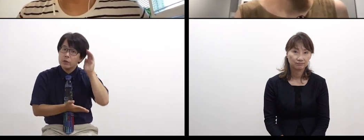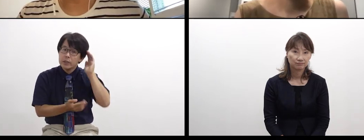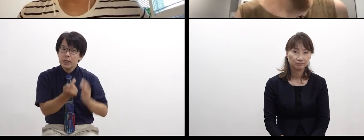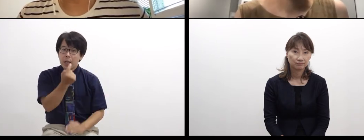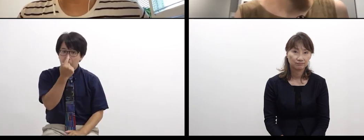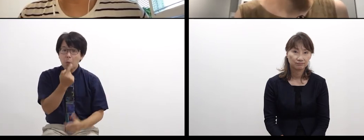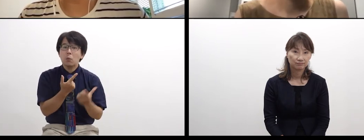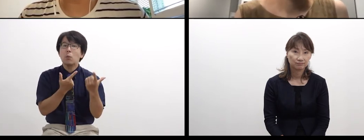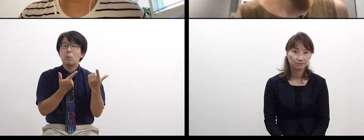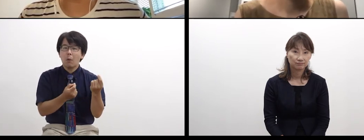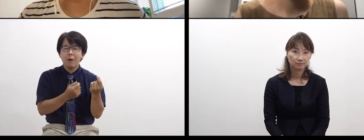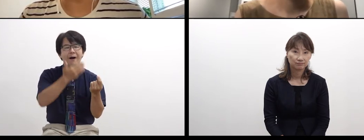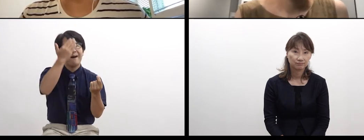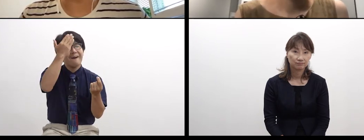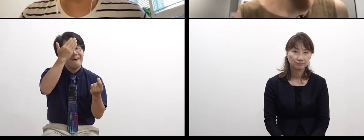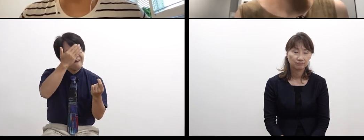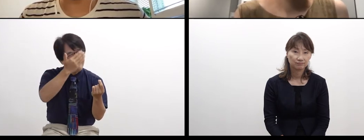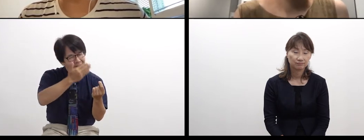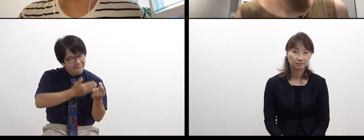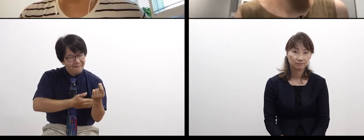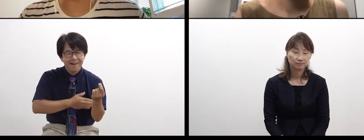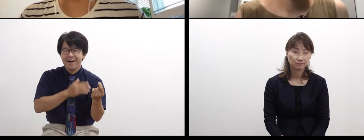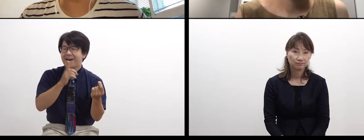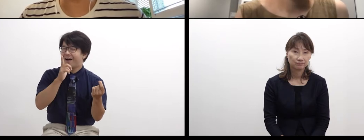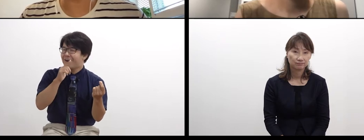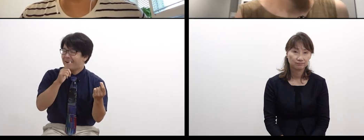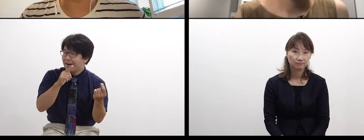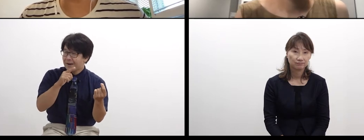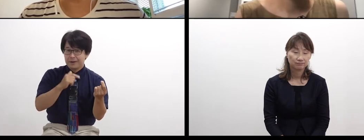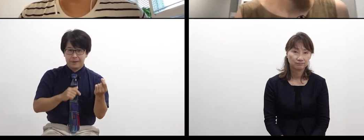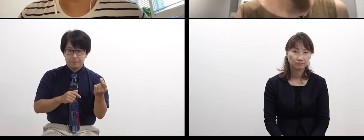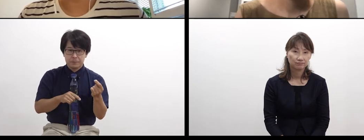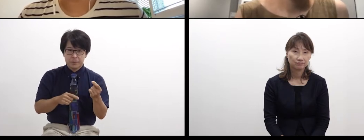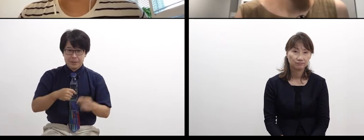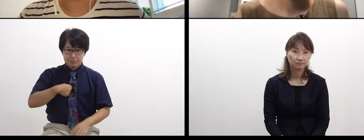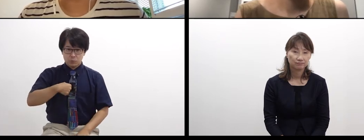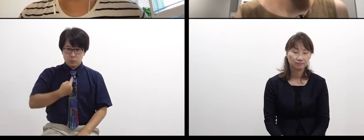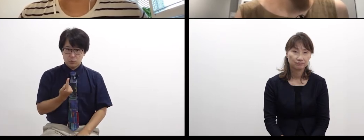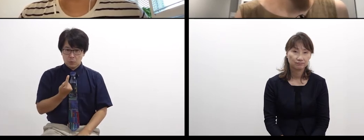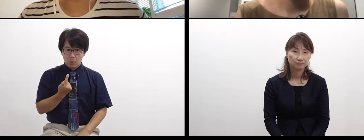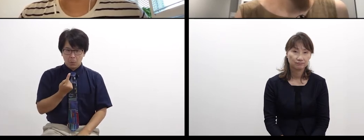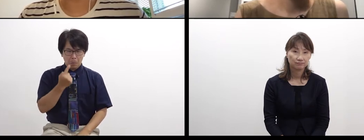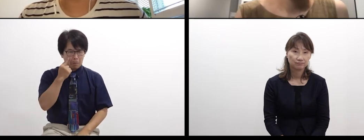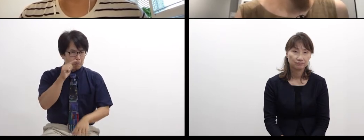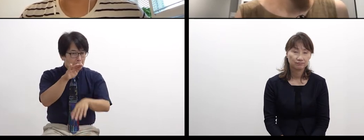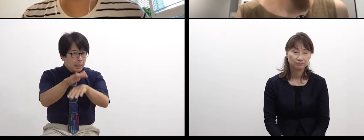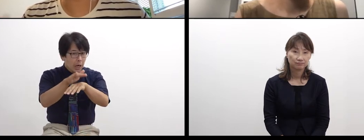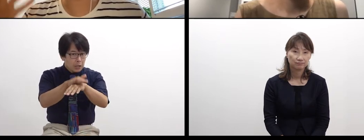many things. I got a chance to understand that